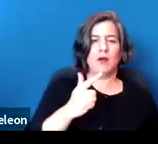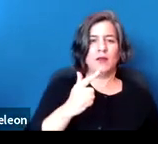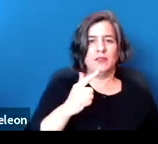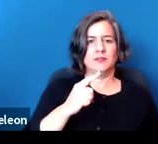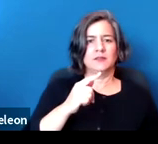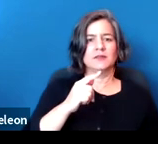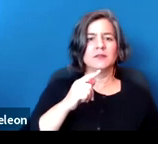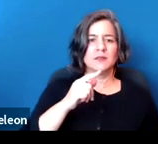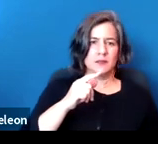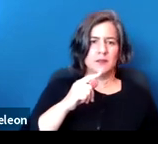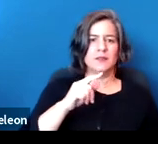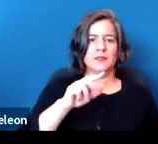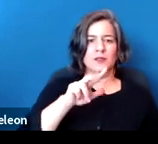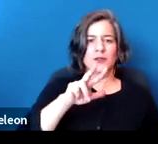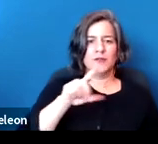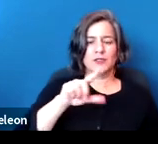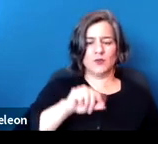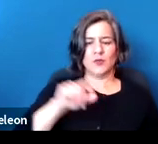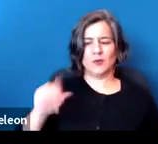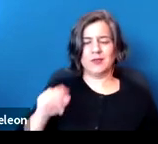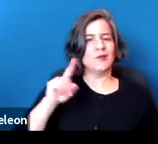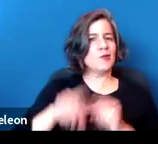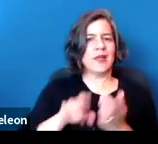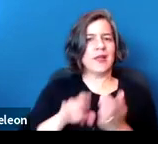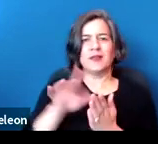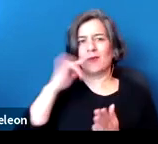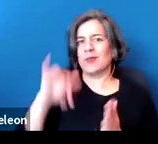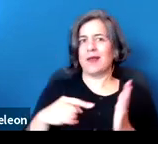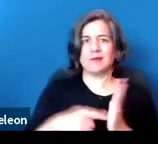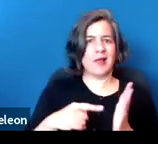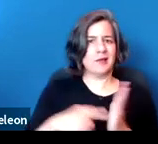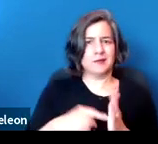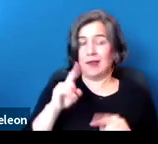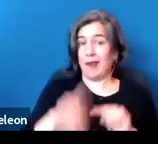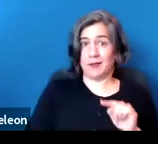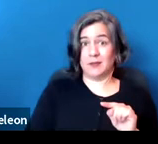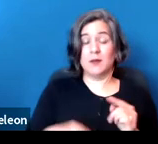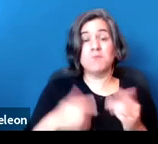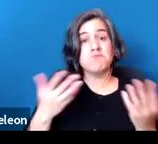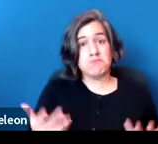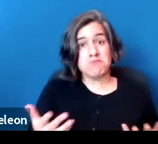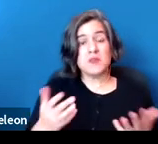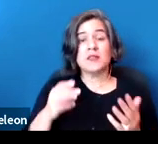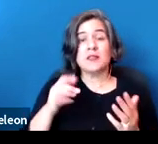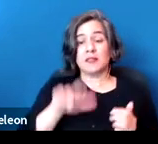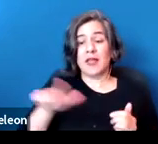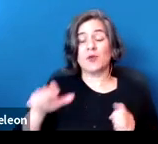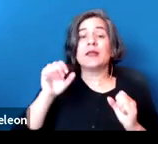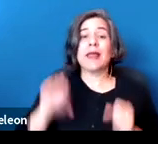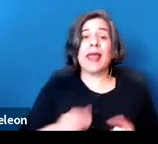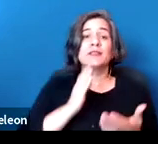you can't be evicted for this debt, but your landlord may sue you in small claims court